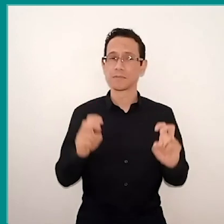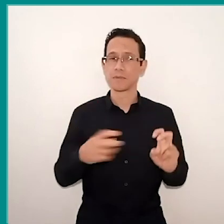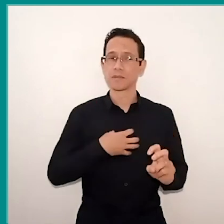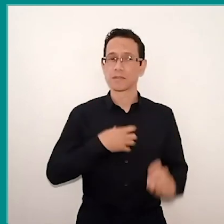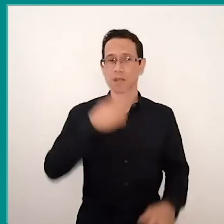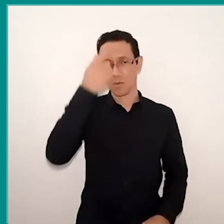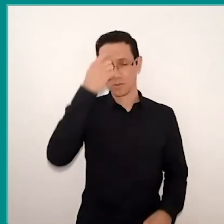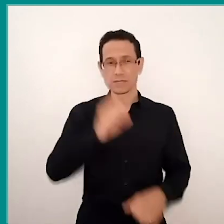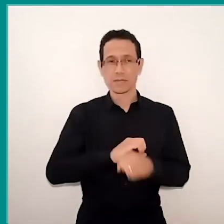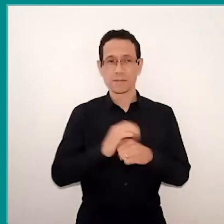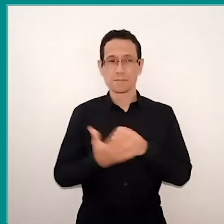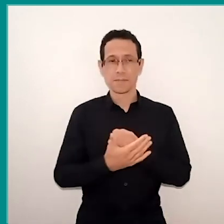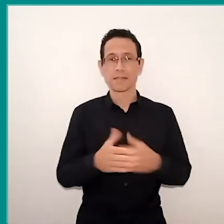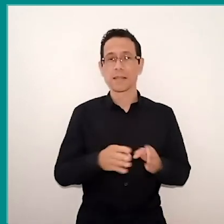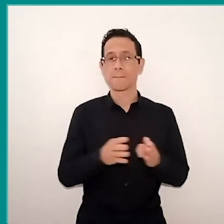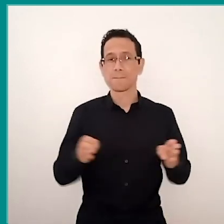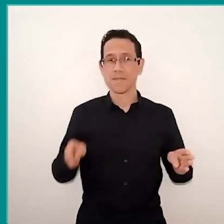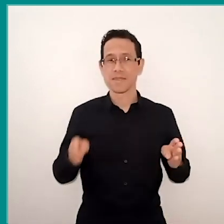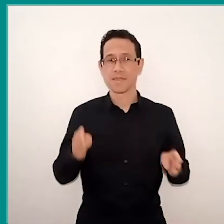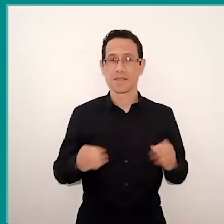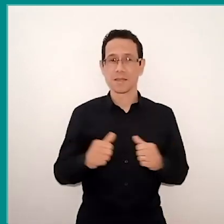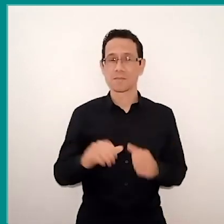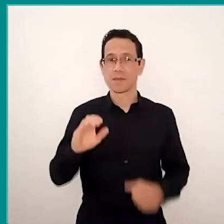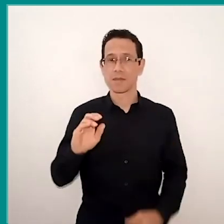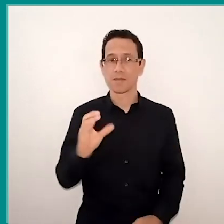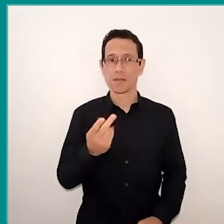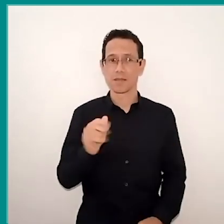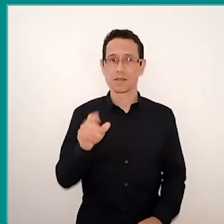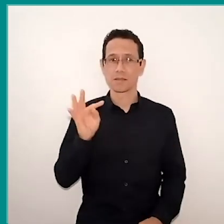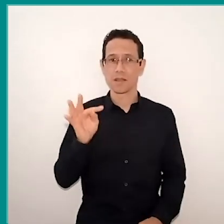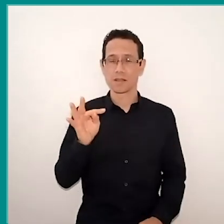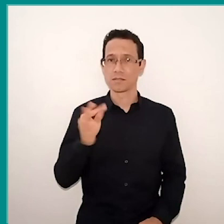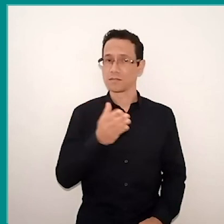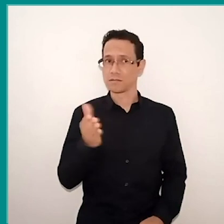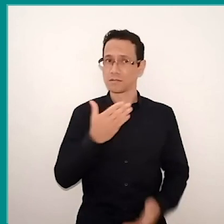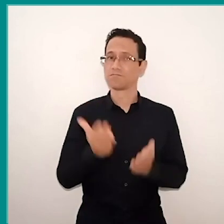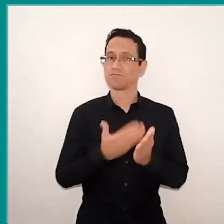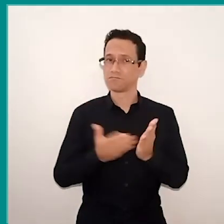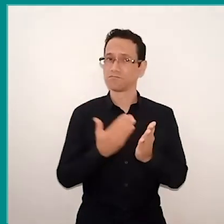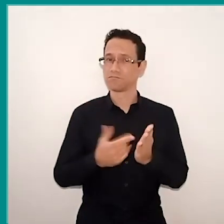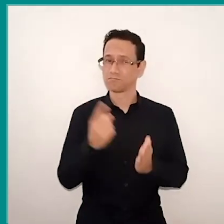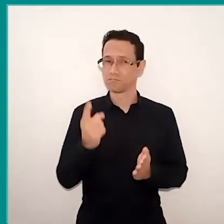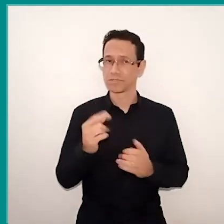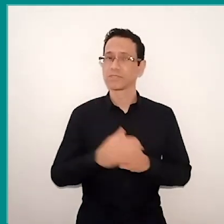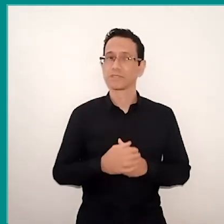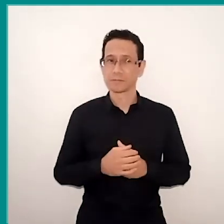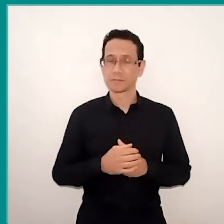So, I suggest… we will put in the chat that you have access to these booklets to see if they, in fact, are useful, right?